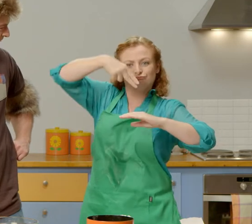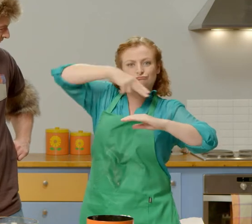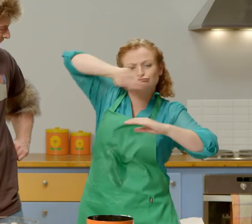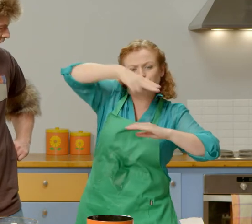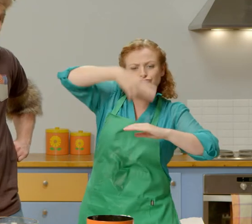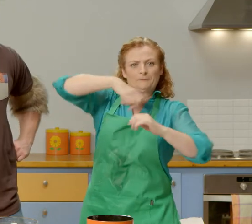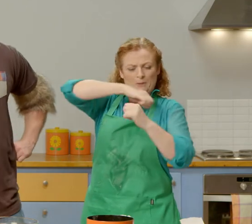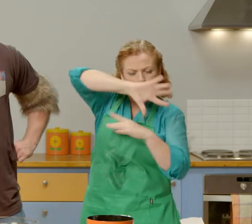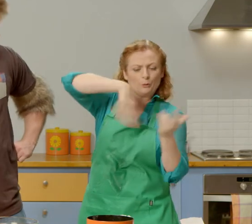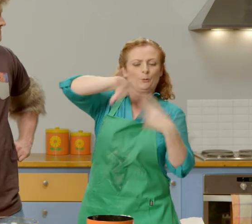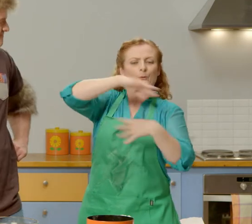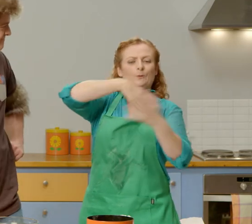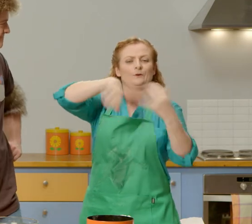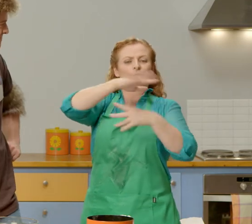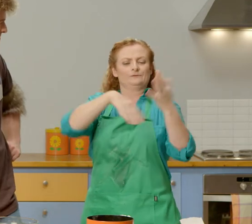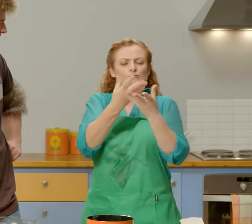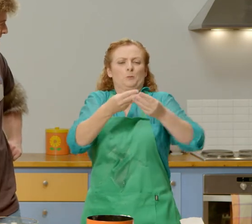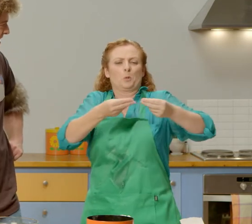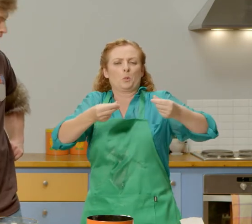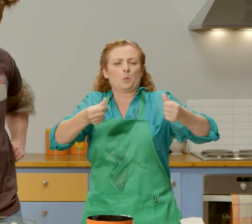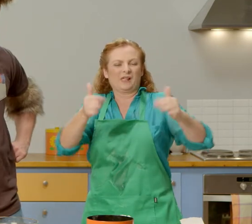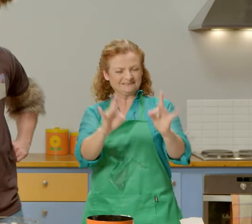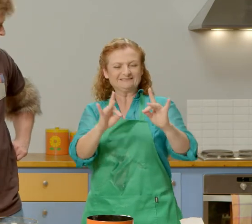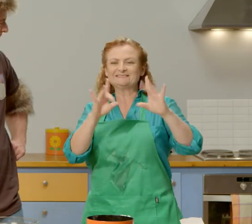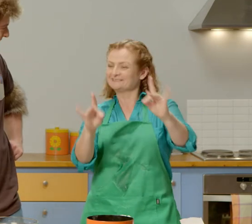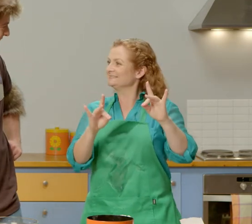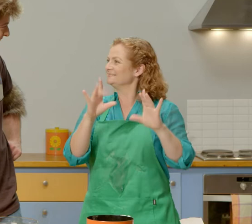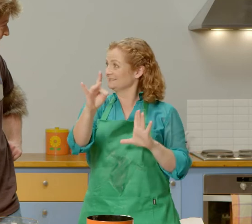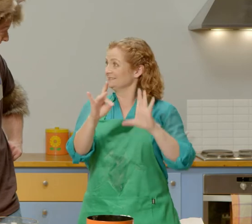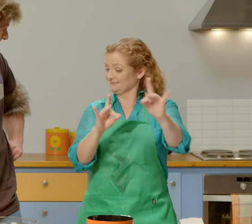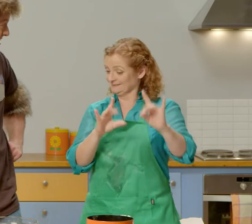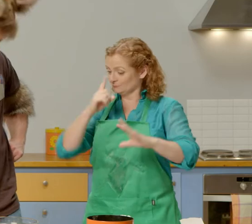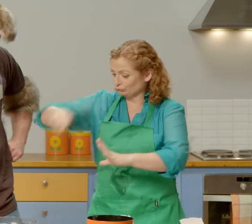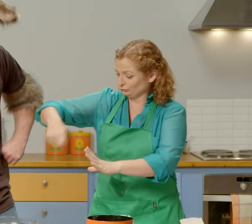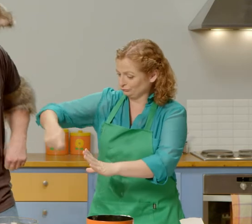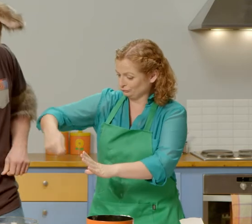We need to use our spoon to mix it all together and make it nice and sticky. Oh.